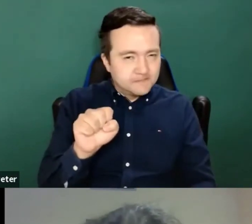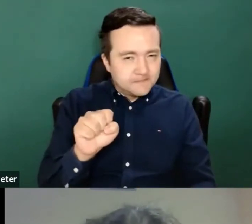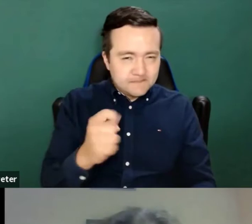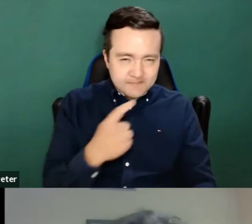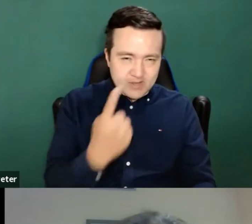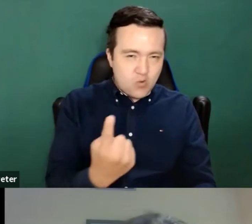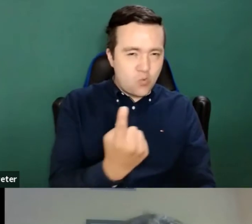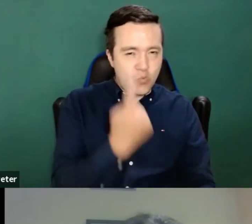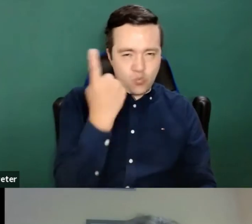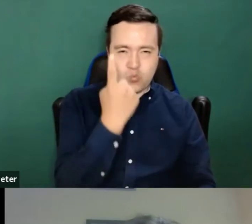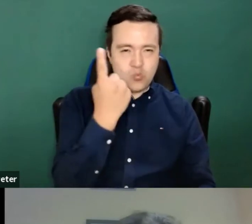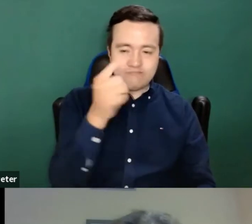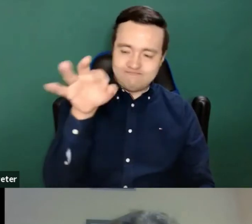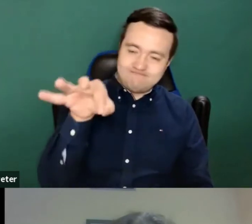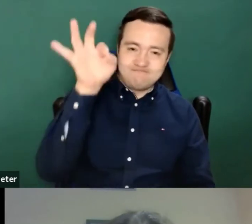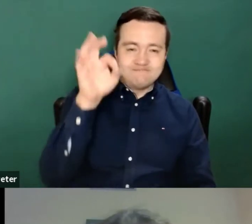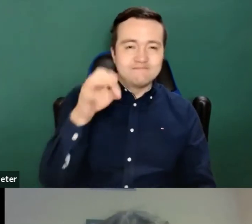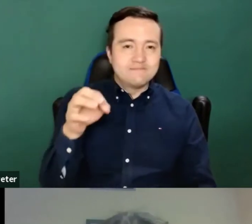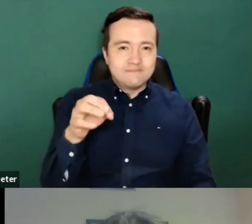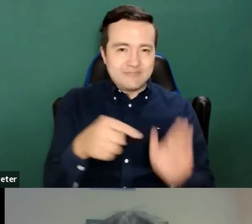Because it's about a health public app.